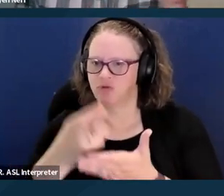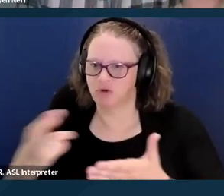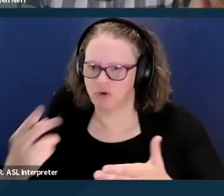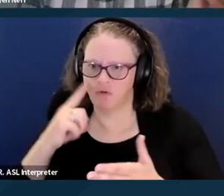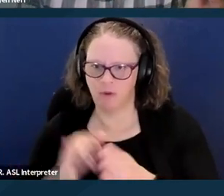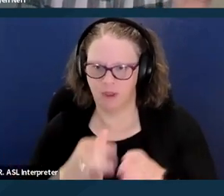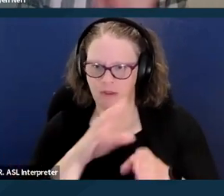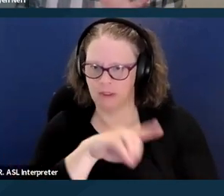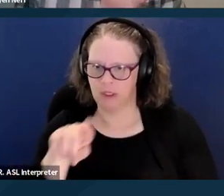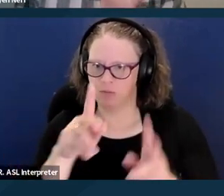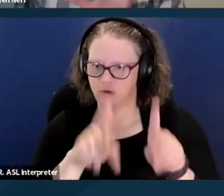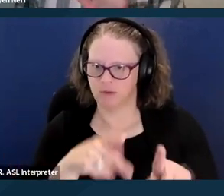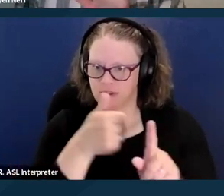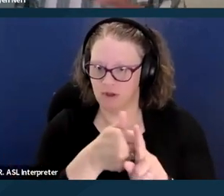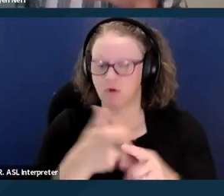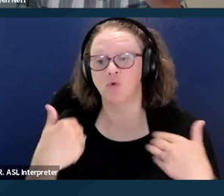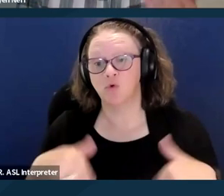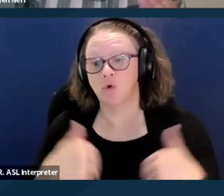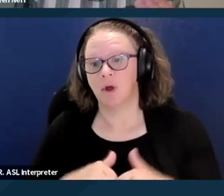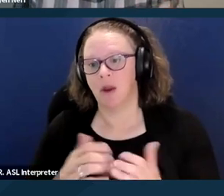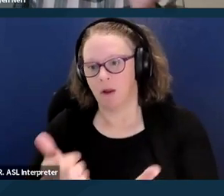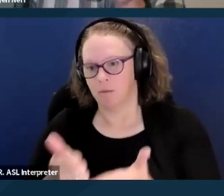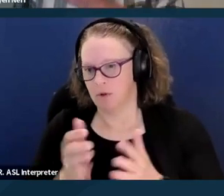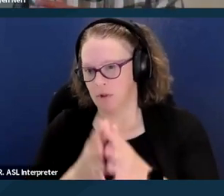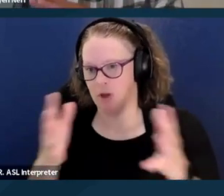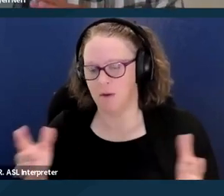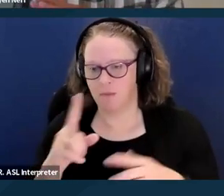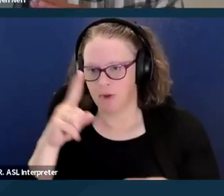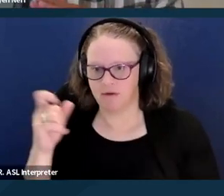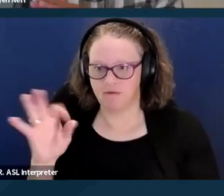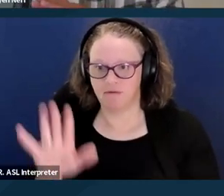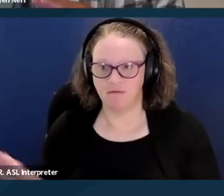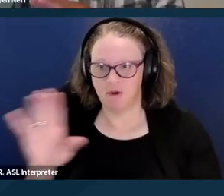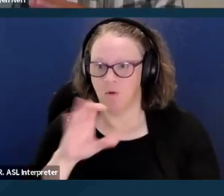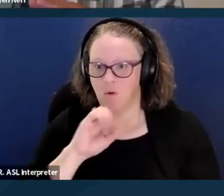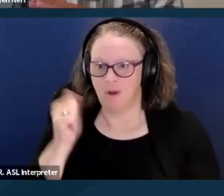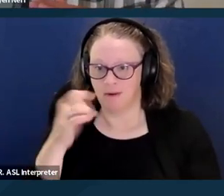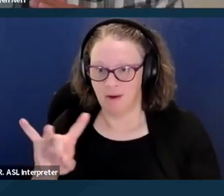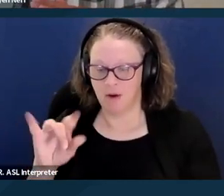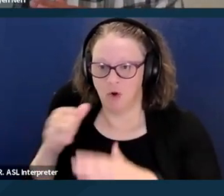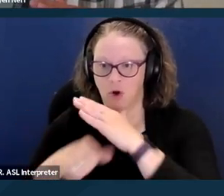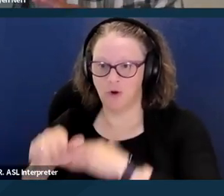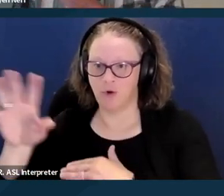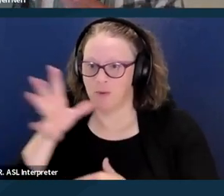which is really helpful because even, you know, if you're 18, you're still under your parents' health insurance,